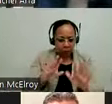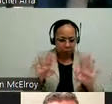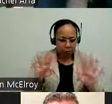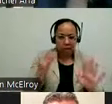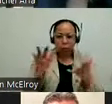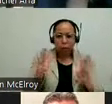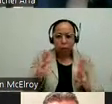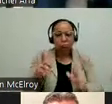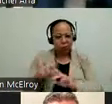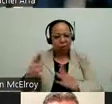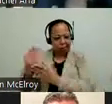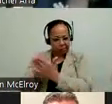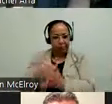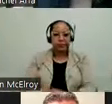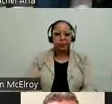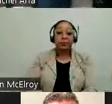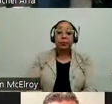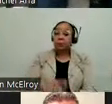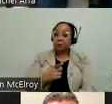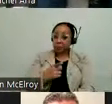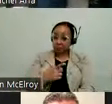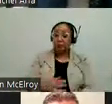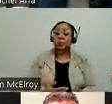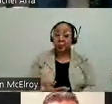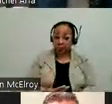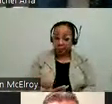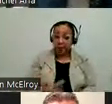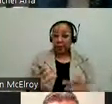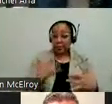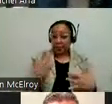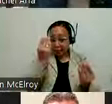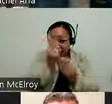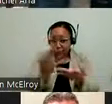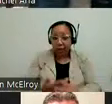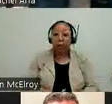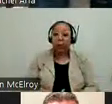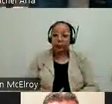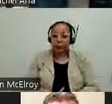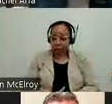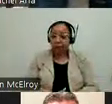So another thing that I'm very excited to share is that hear the City of